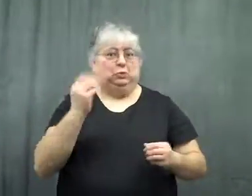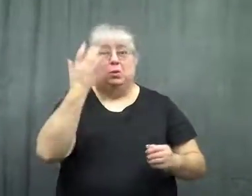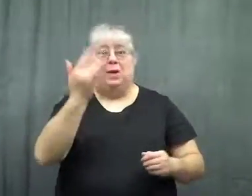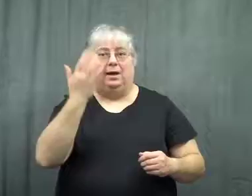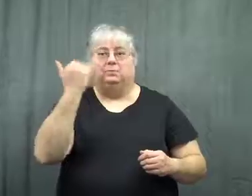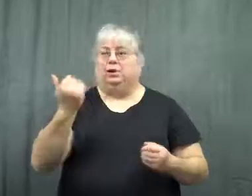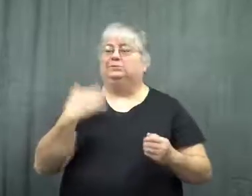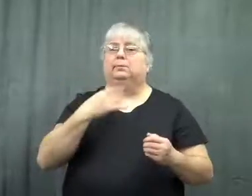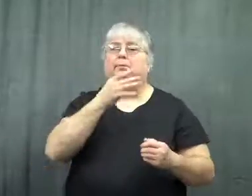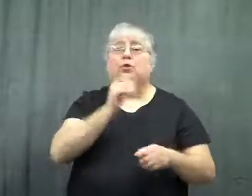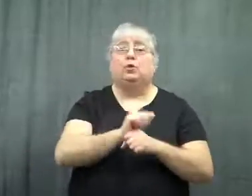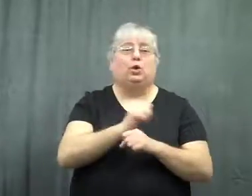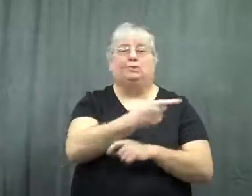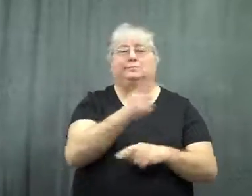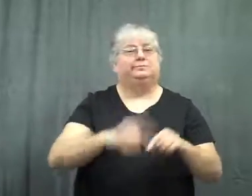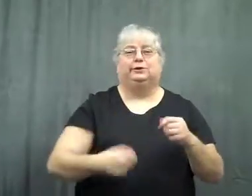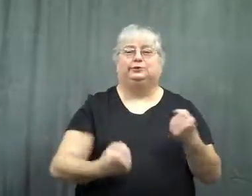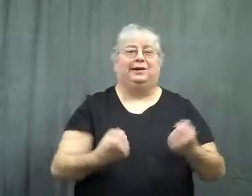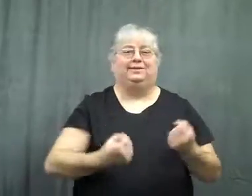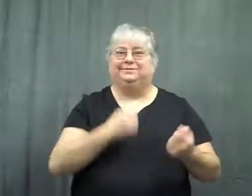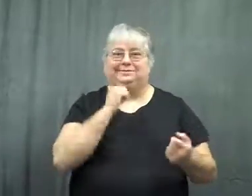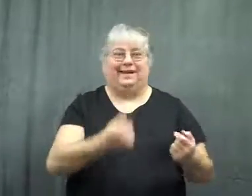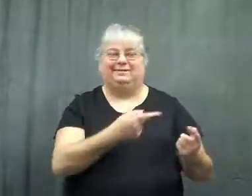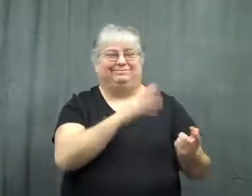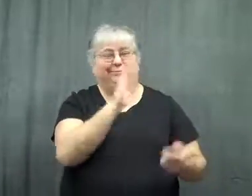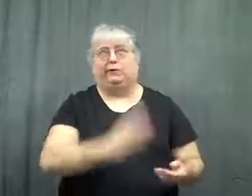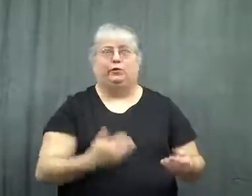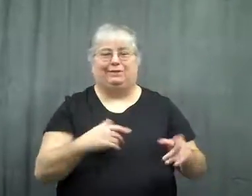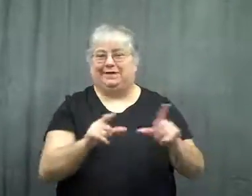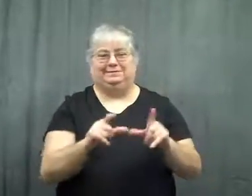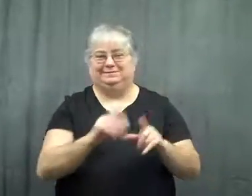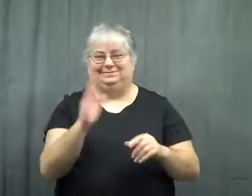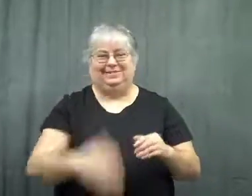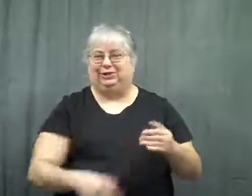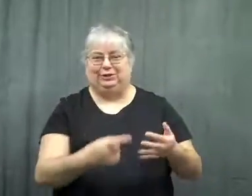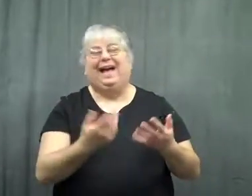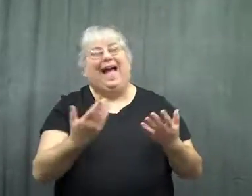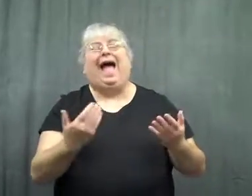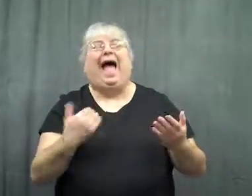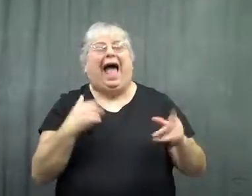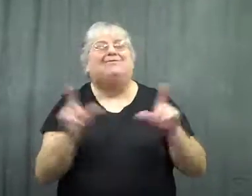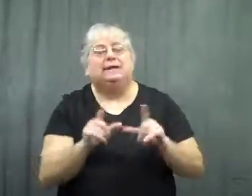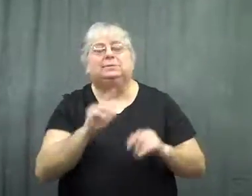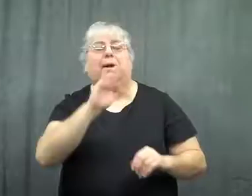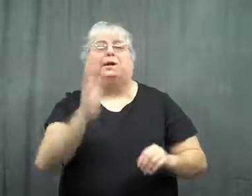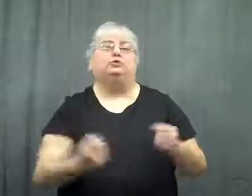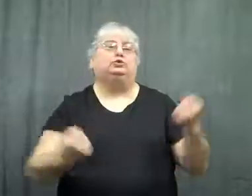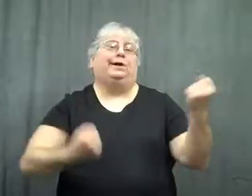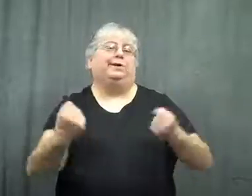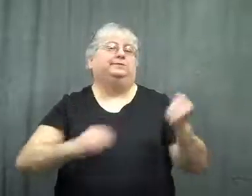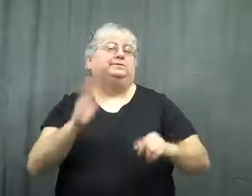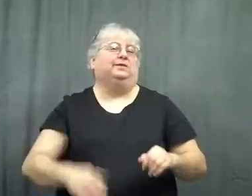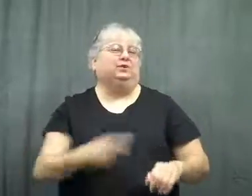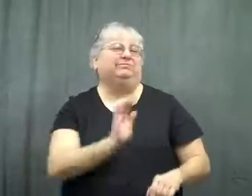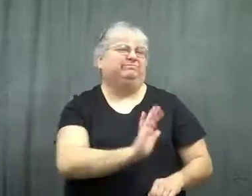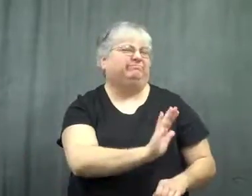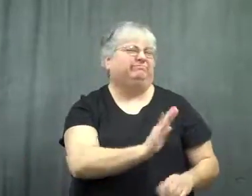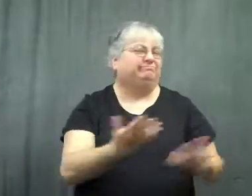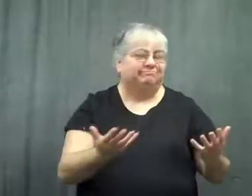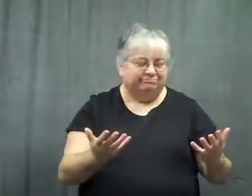My mother worked, but didn't drive. Never had a license, well she did, but didn't drive.